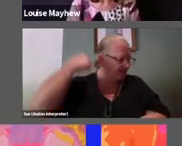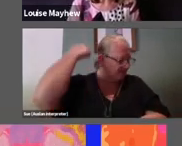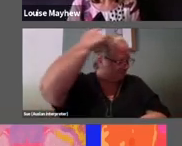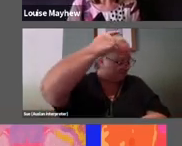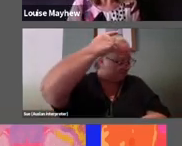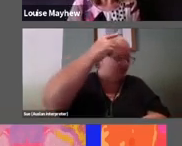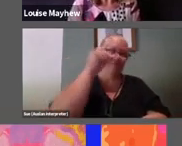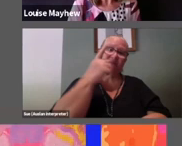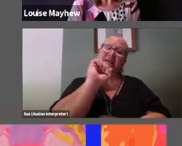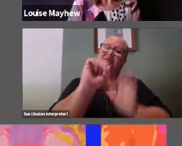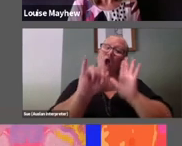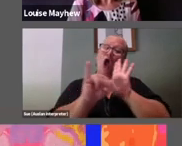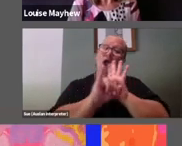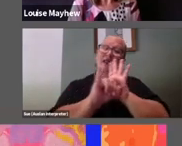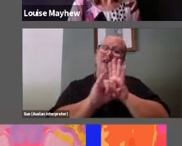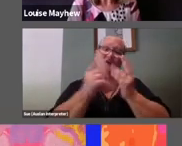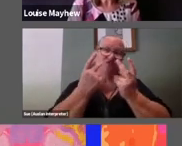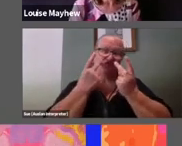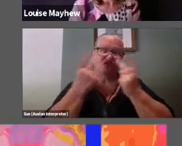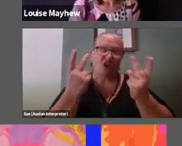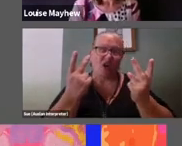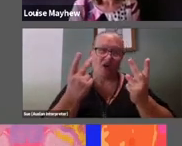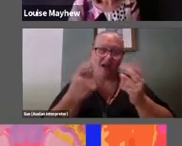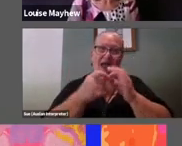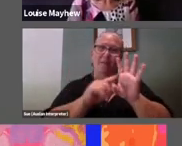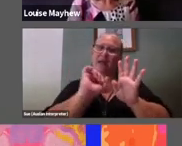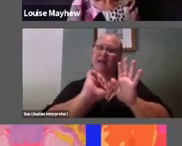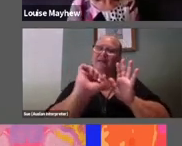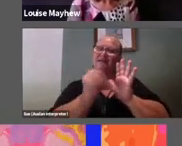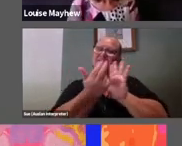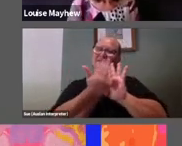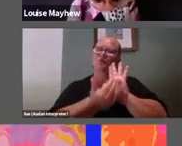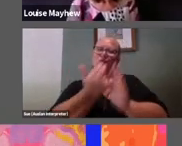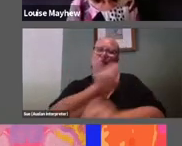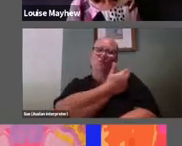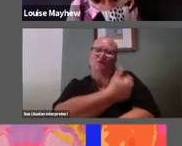is given away by his tattoos.